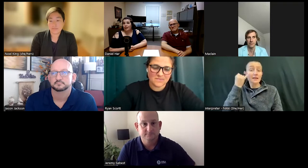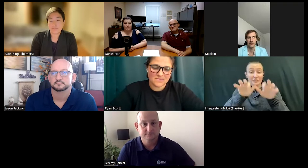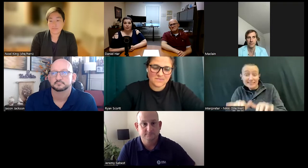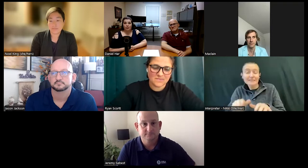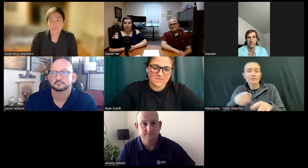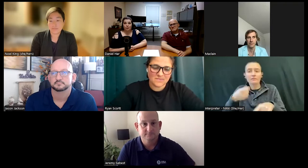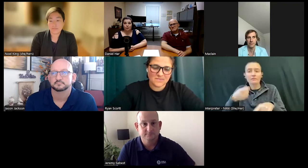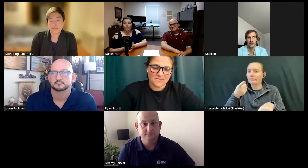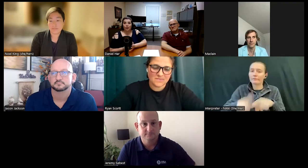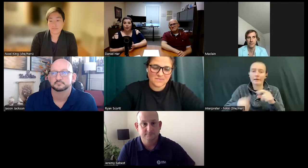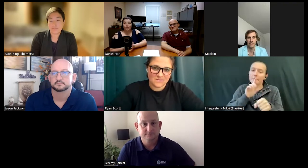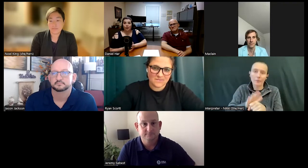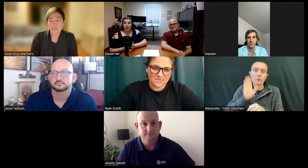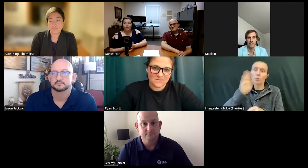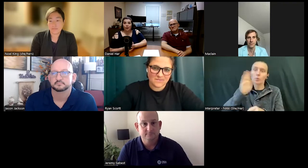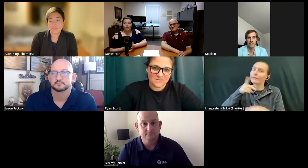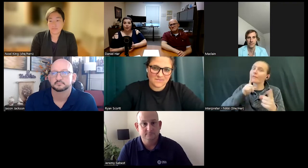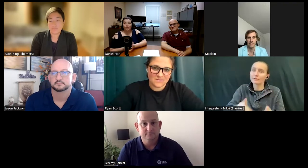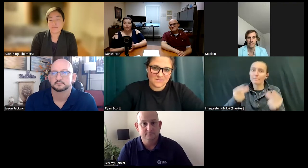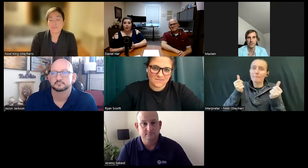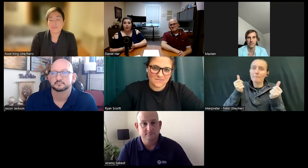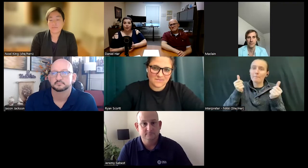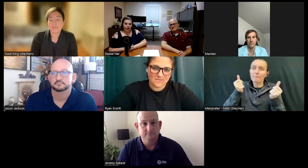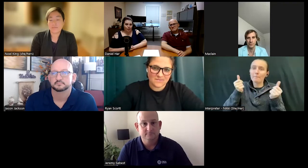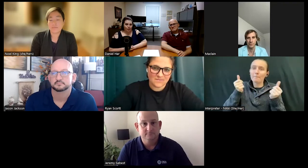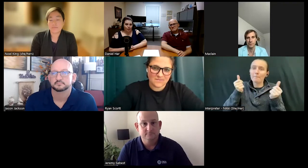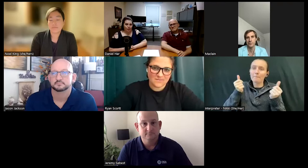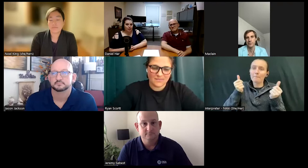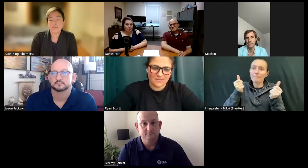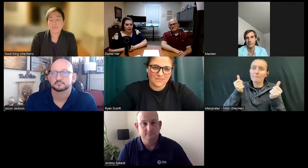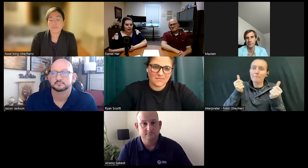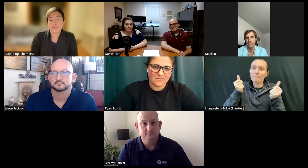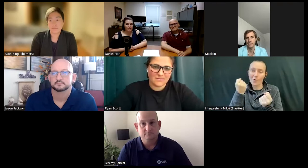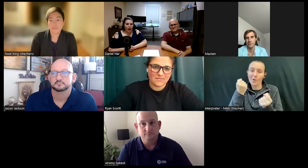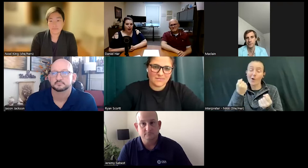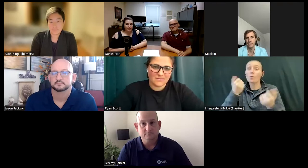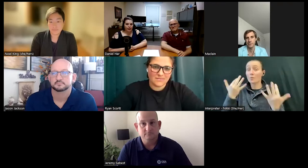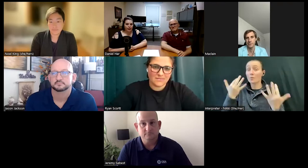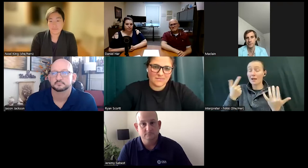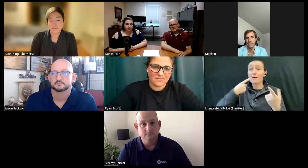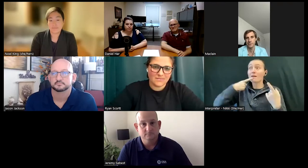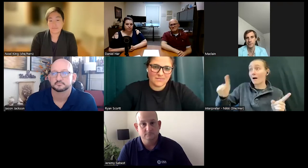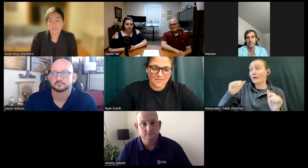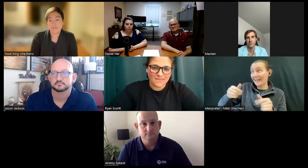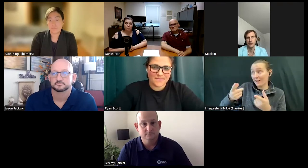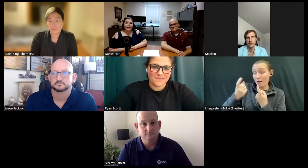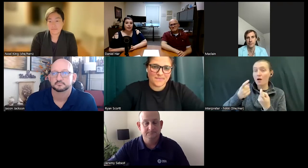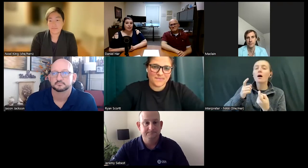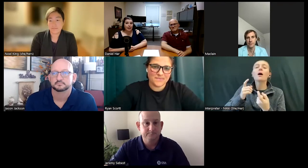cycle back and get to that. So, please hold questions until the end. We will be answering as many questions